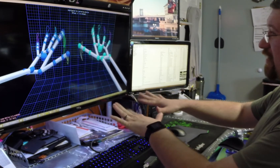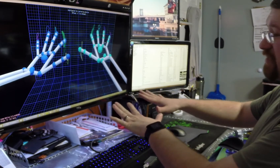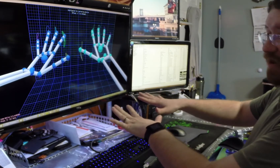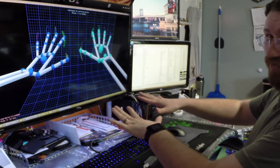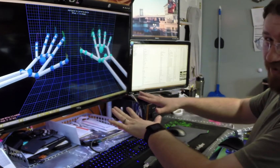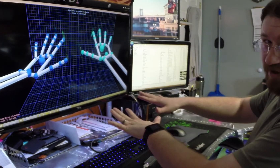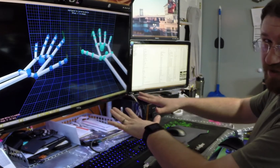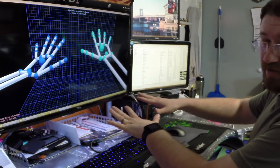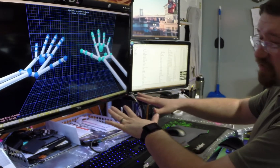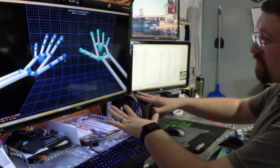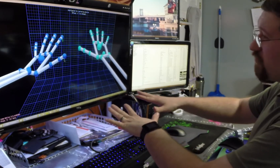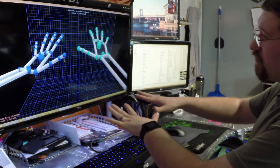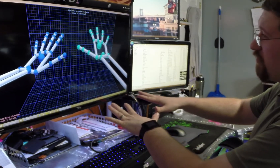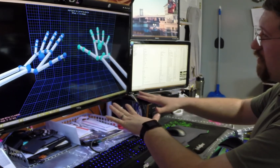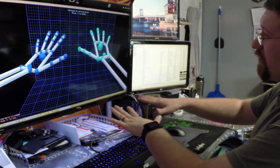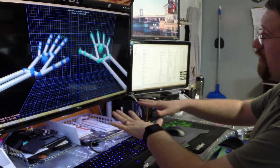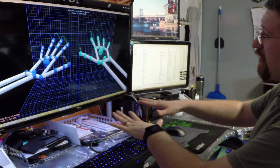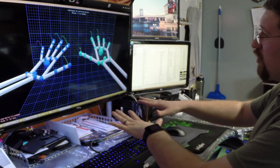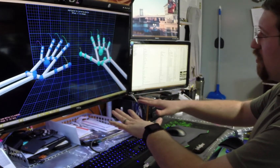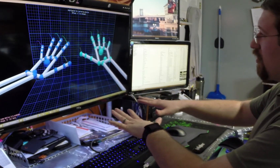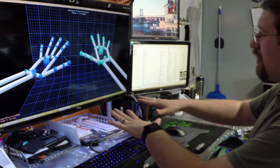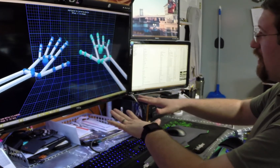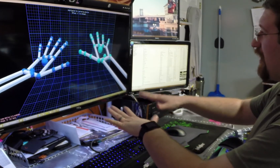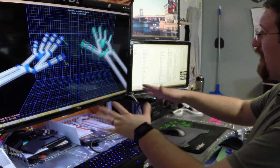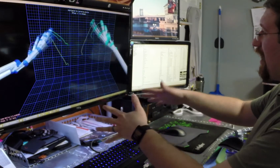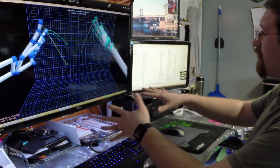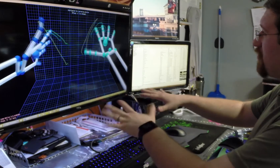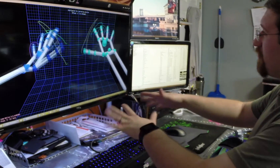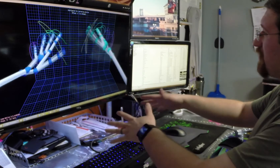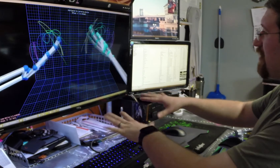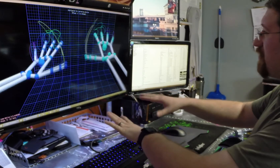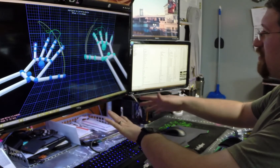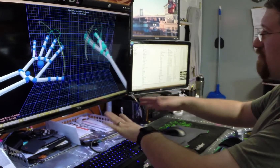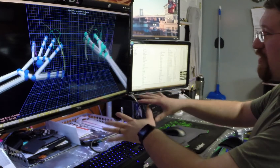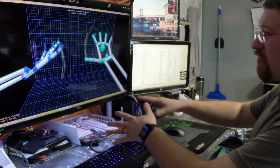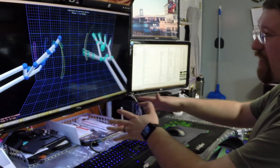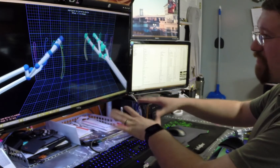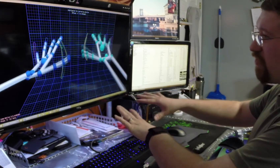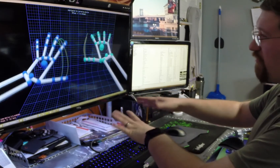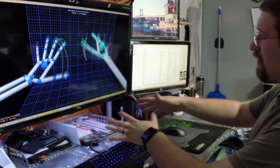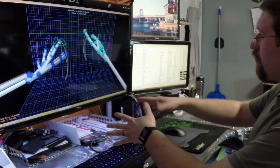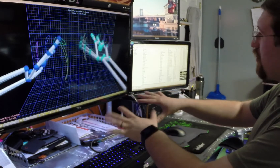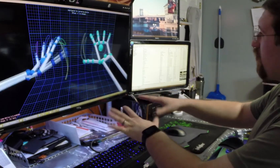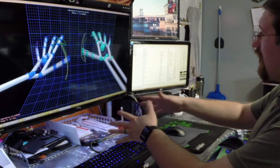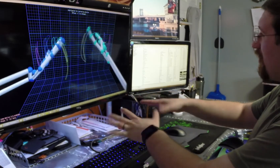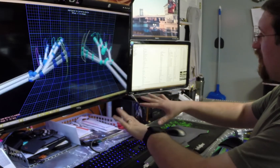Now at first, this looks really really cool, and it seems to mirror my movements pretty well